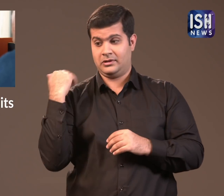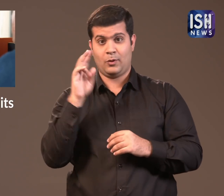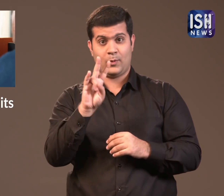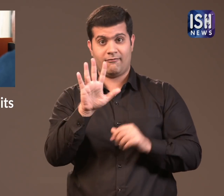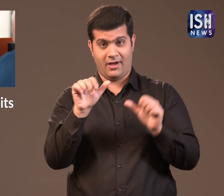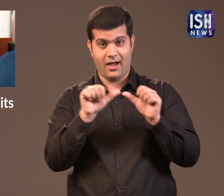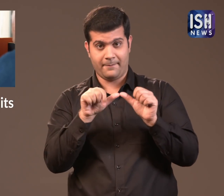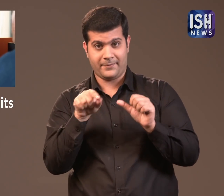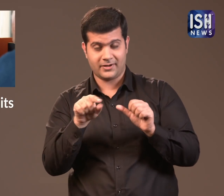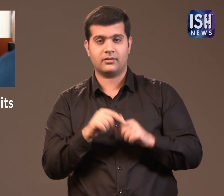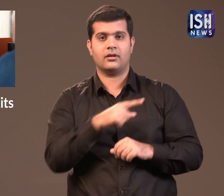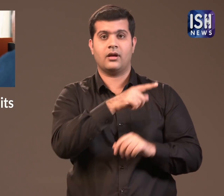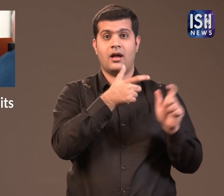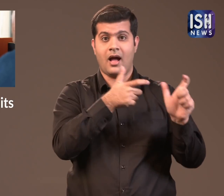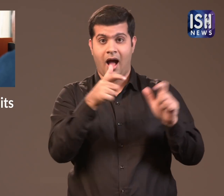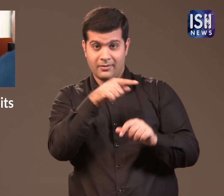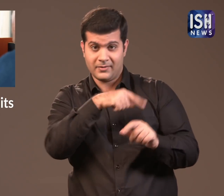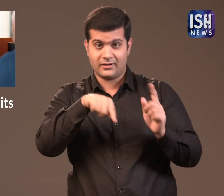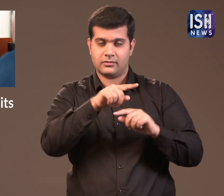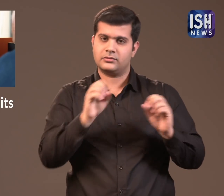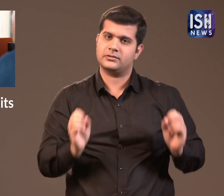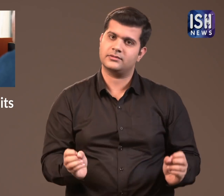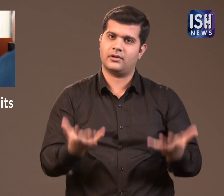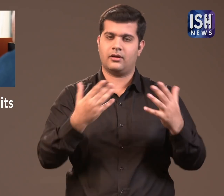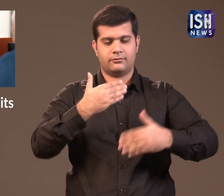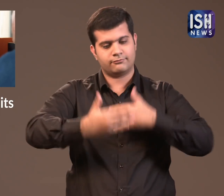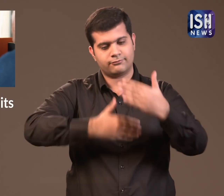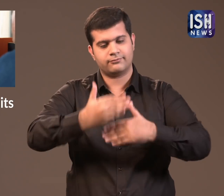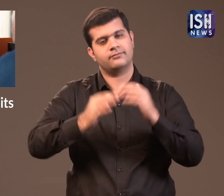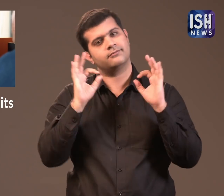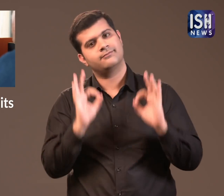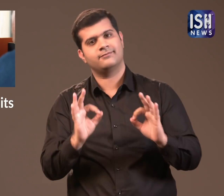On 25th April, the Army began the process